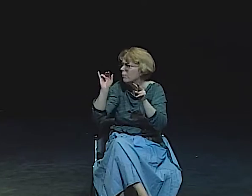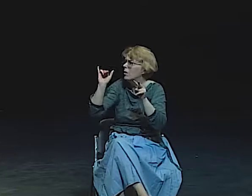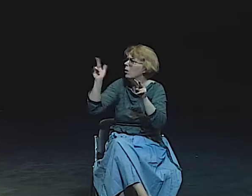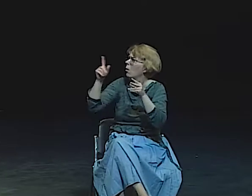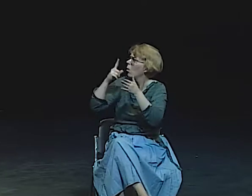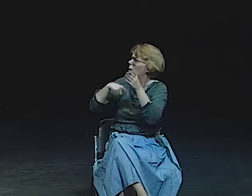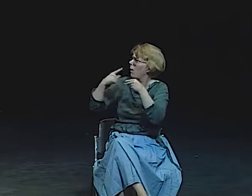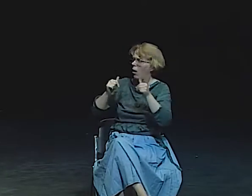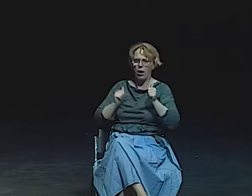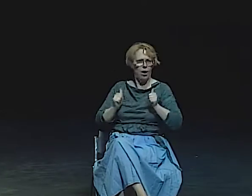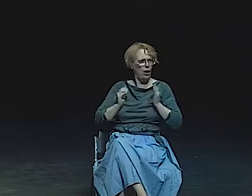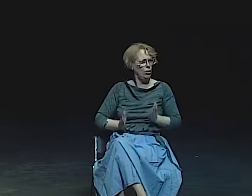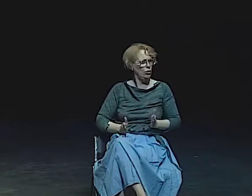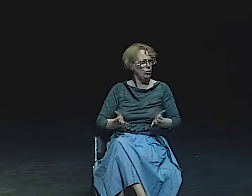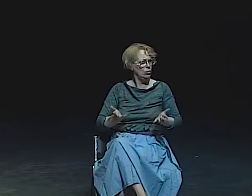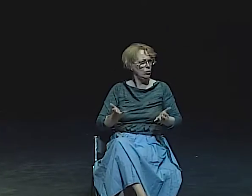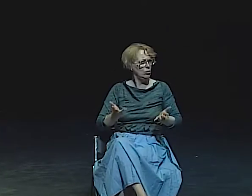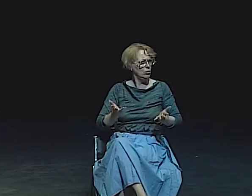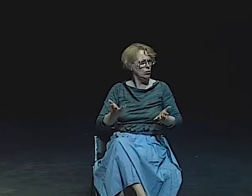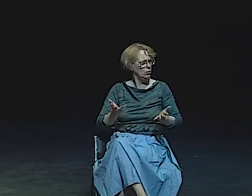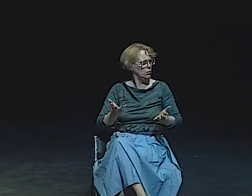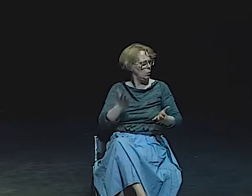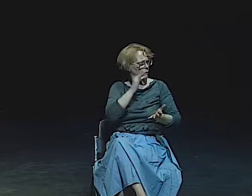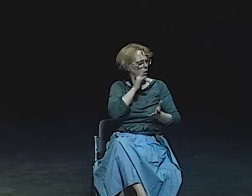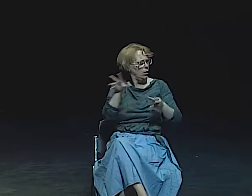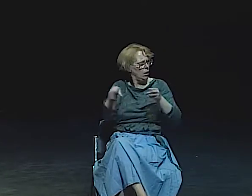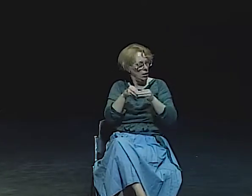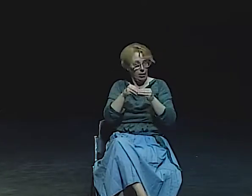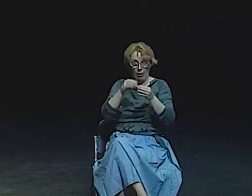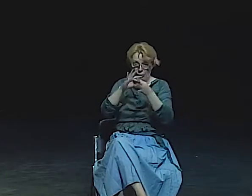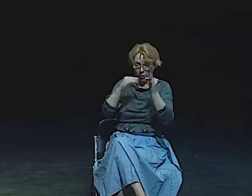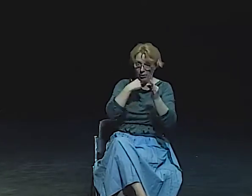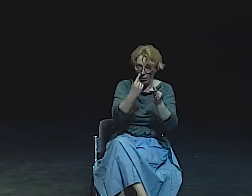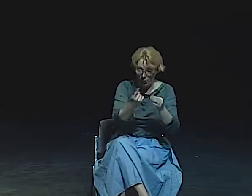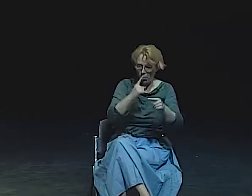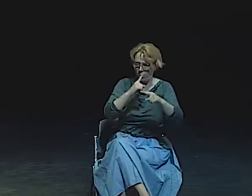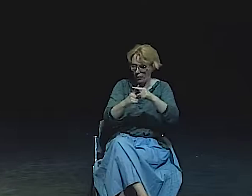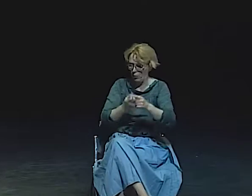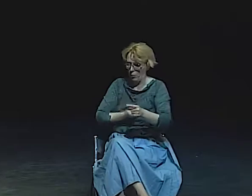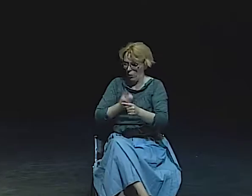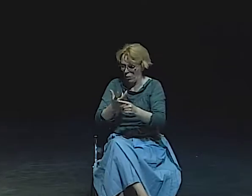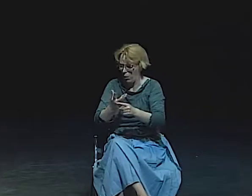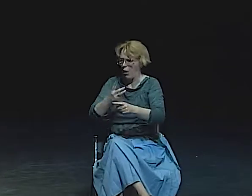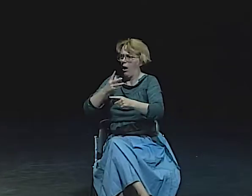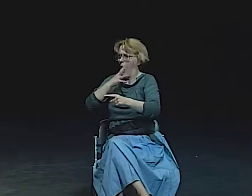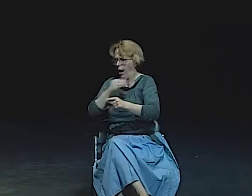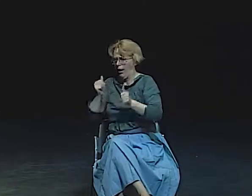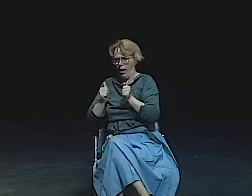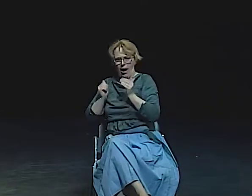SHE TRIED TO EXPLAIN IT TO ME, BUT I WASN'T SURE WHAT SHE MEANT. SHE TALKED ABOUT POETRY AND STORYTELLING.